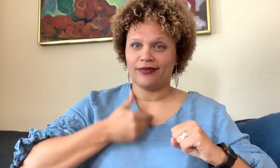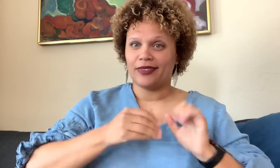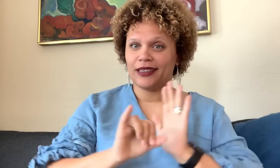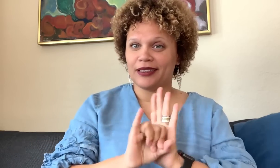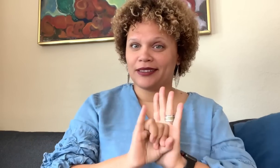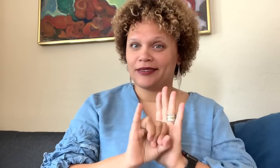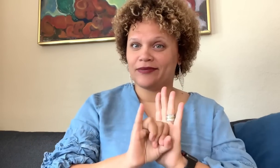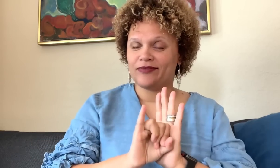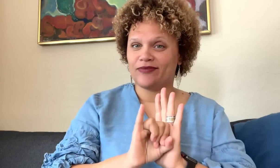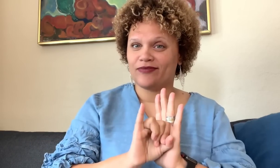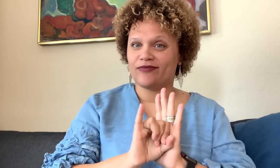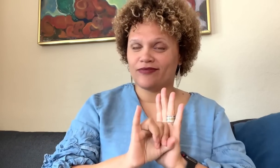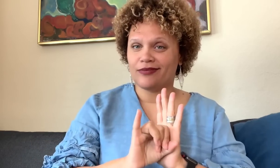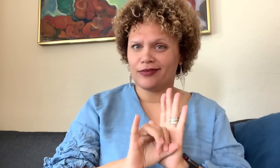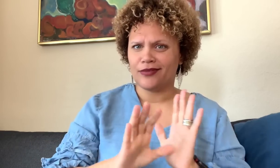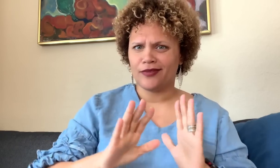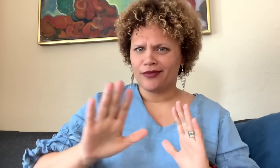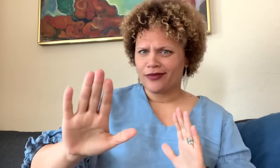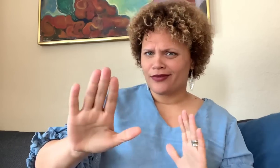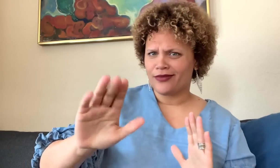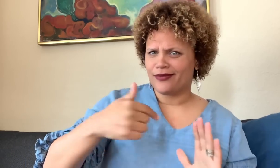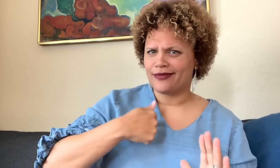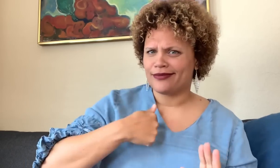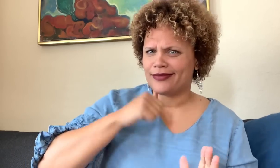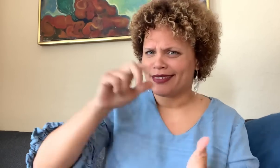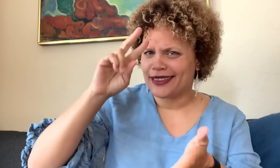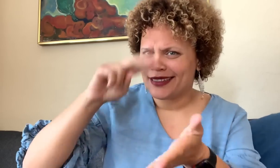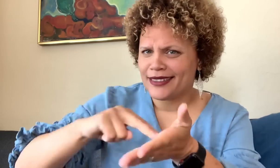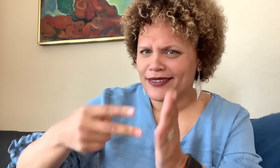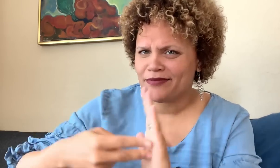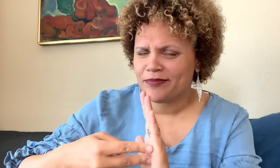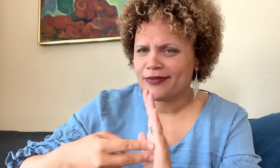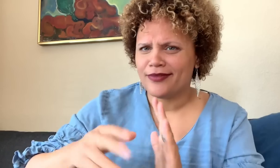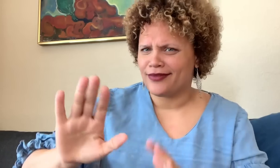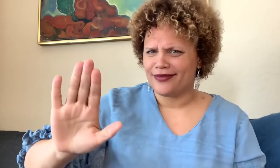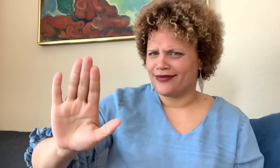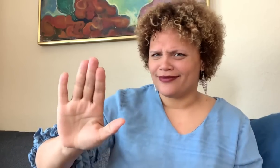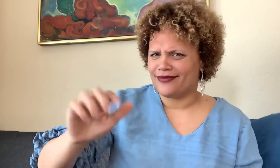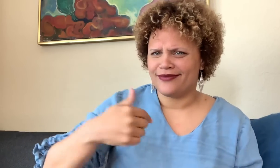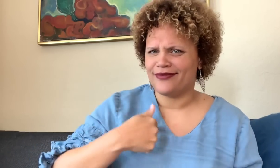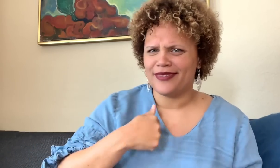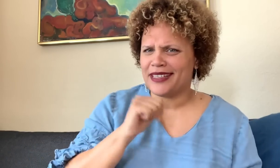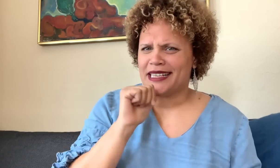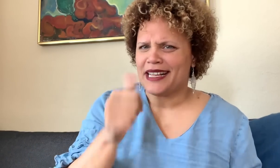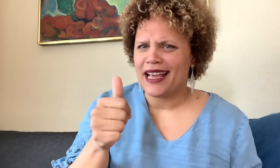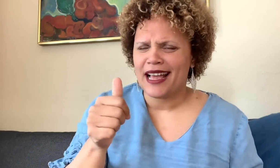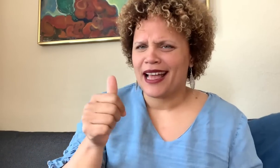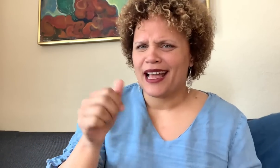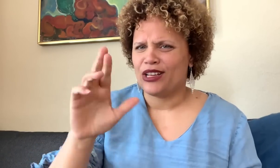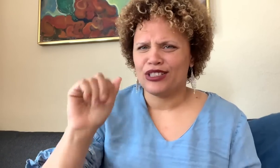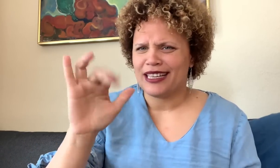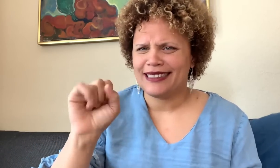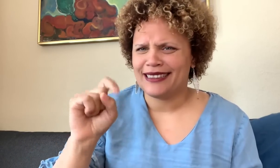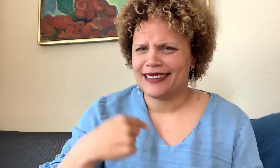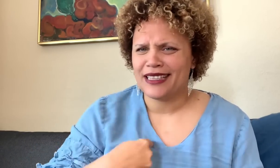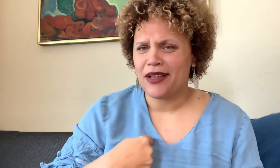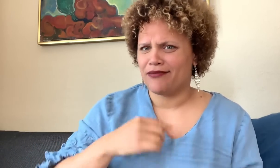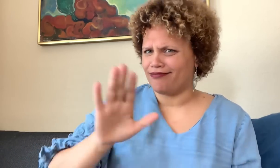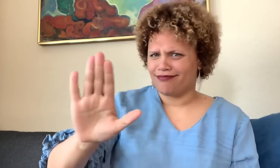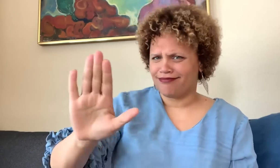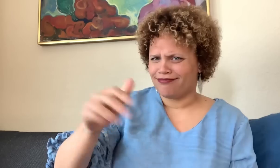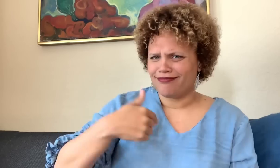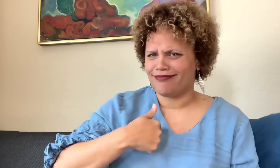They may say, “I didn’t intend to,” or “I’m not racist.” The